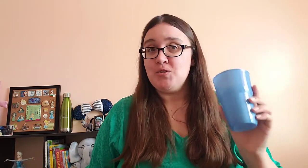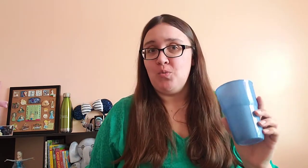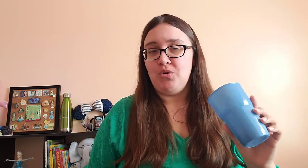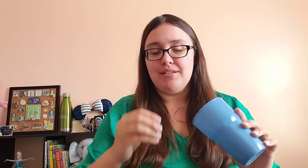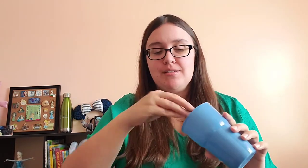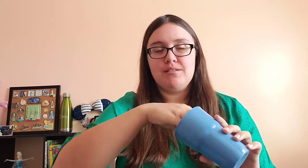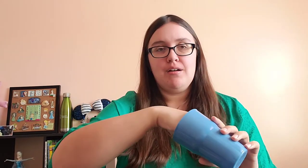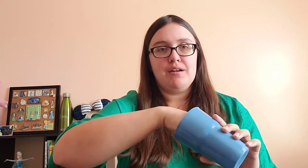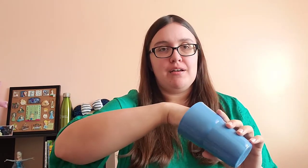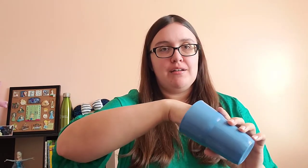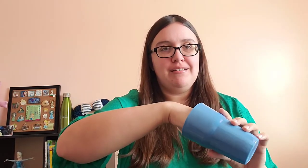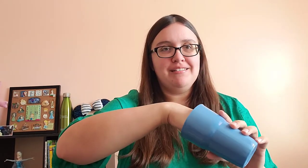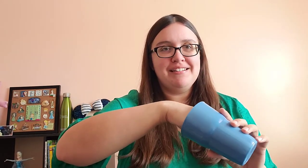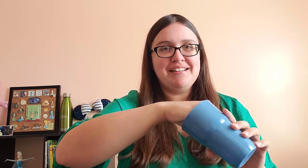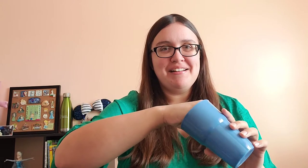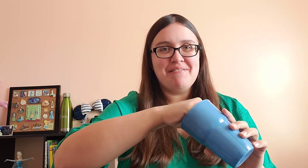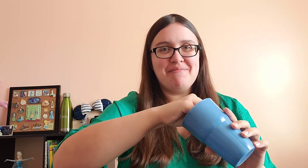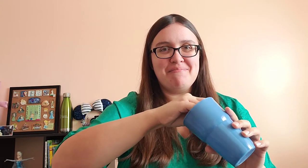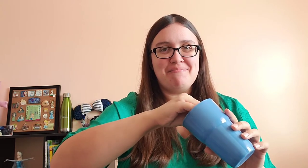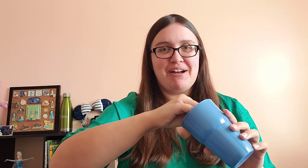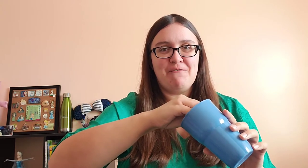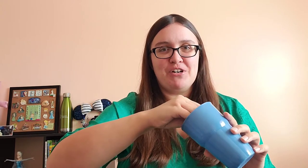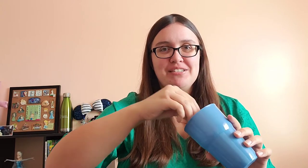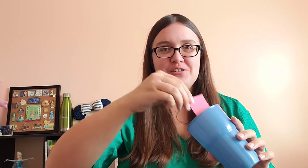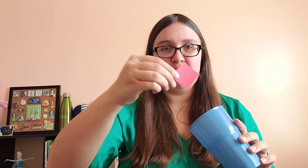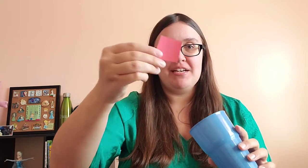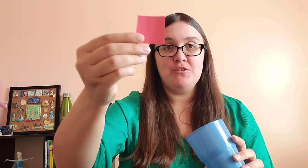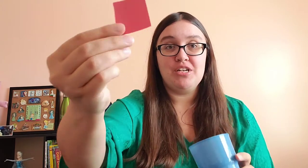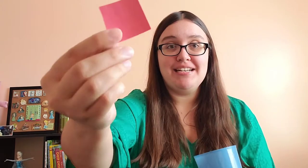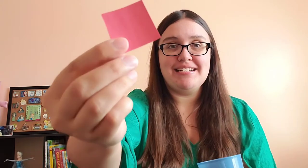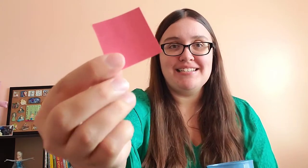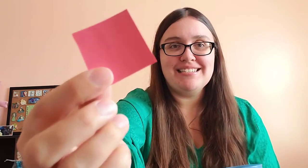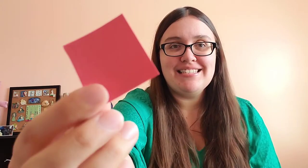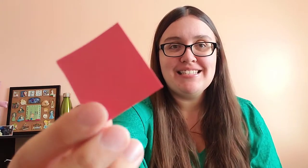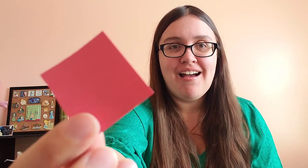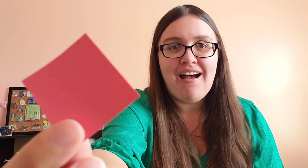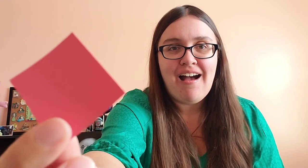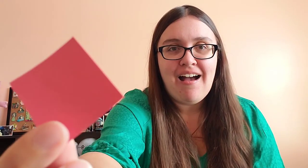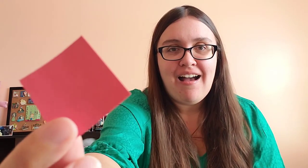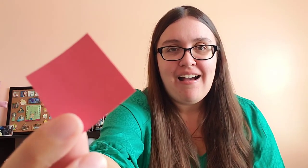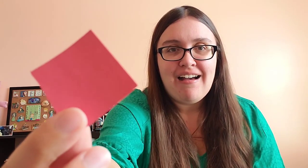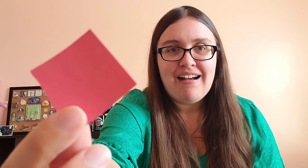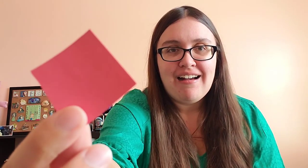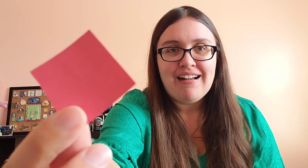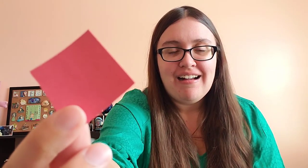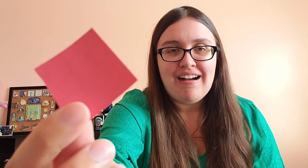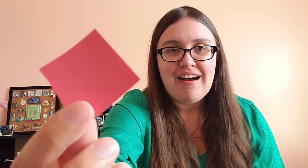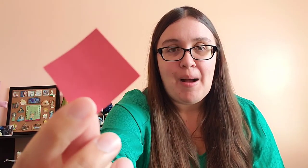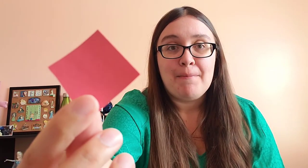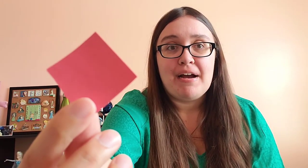So we'll get started. My first fish is [pause to guess color of fish].